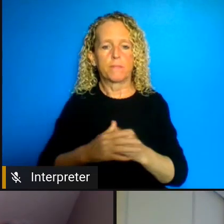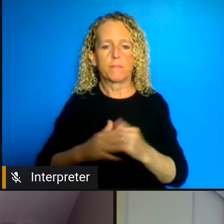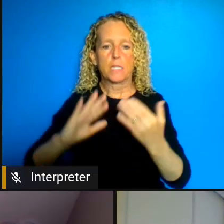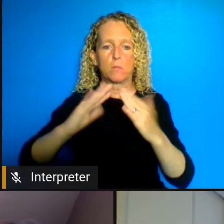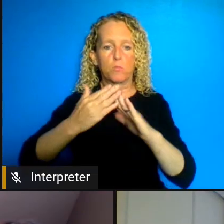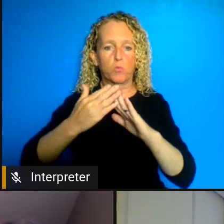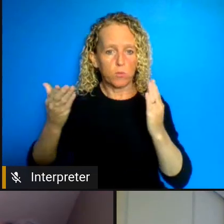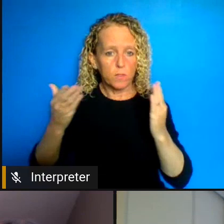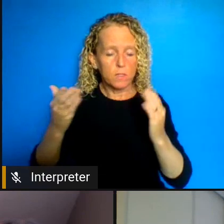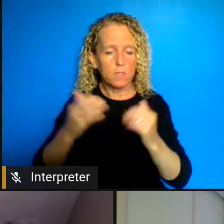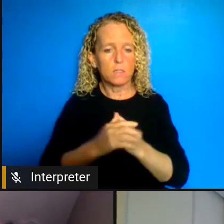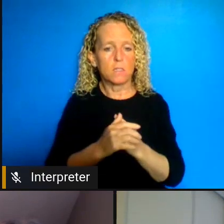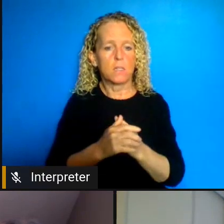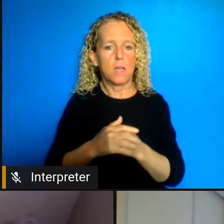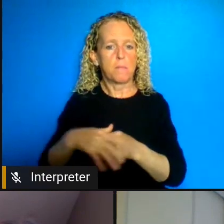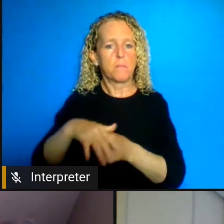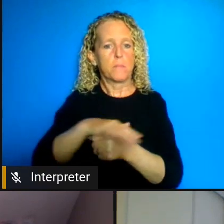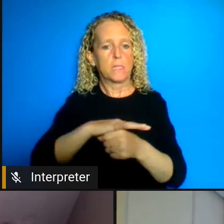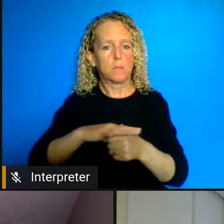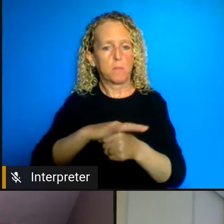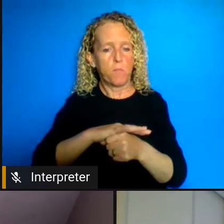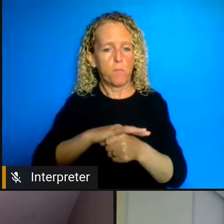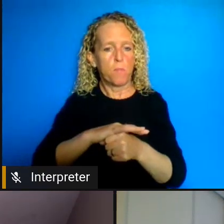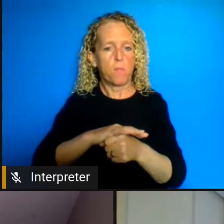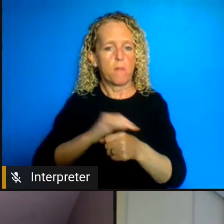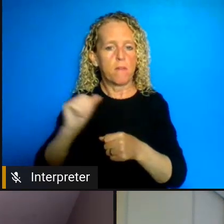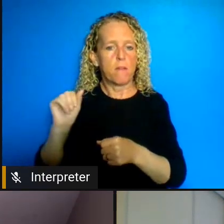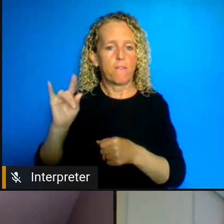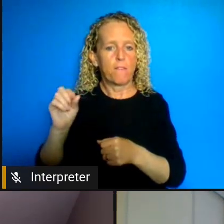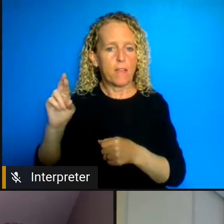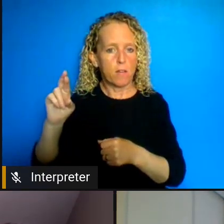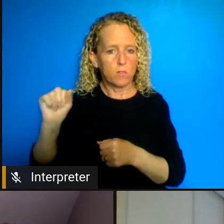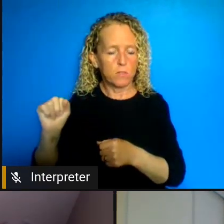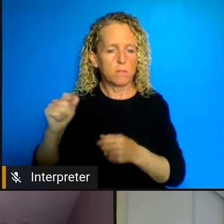or housing coming together with representatives from a coalition of